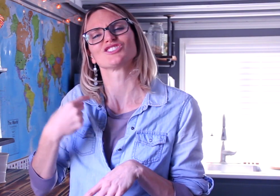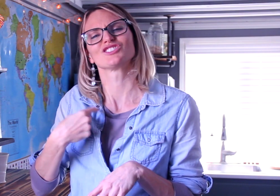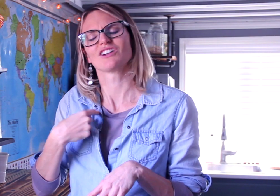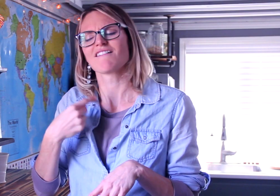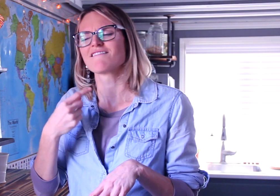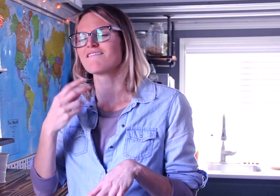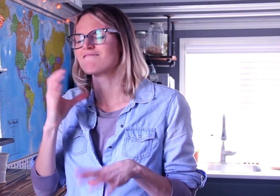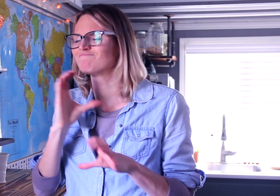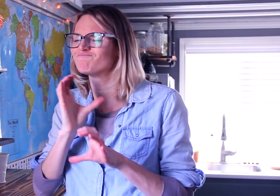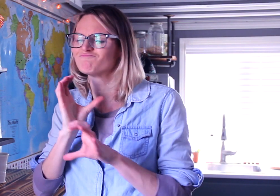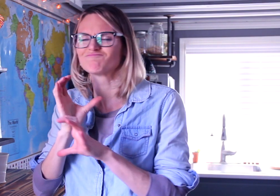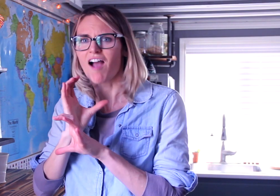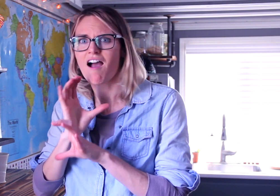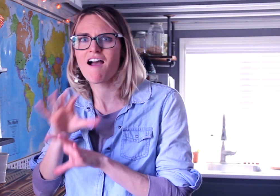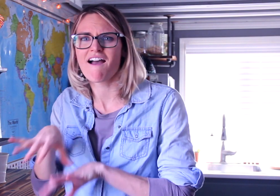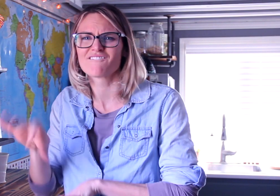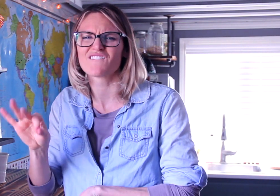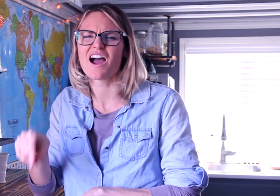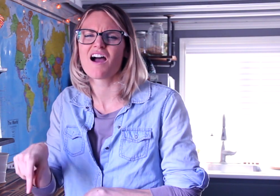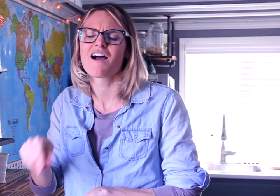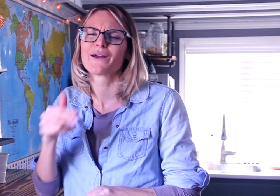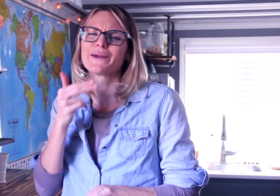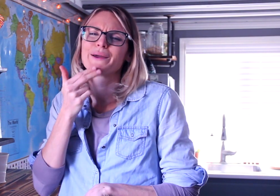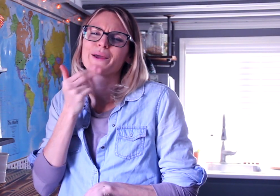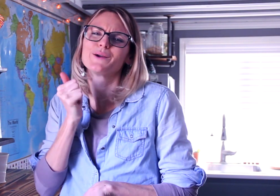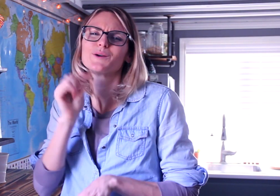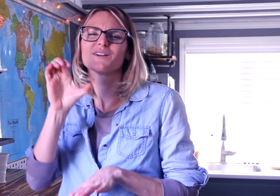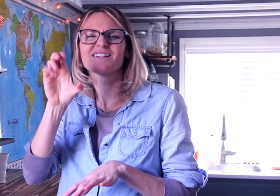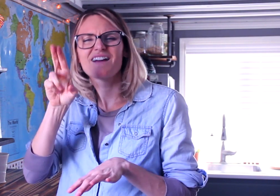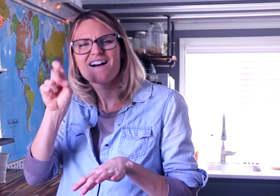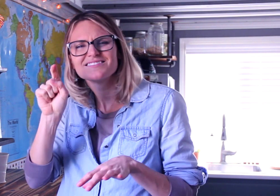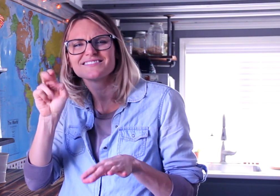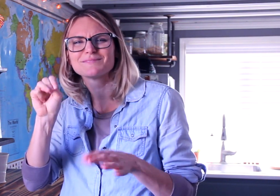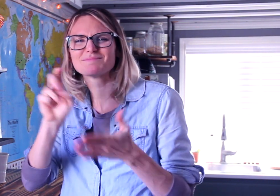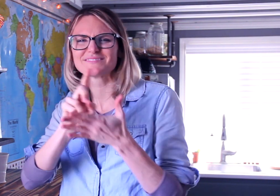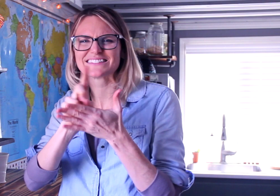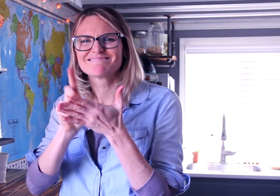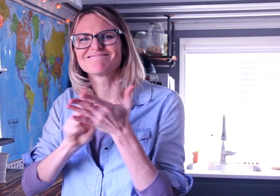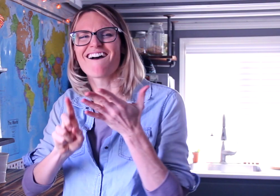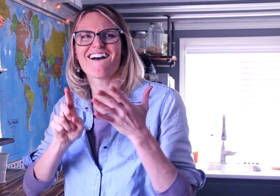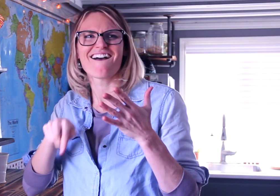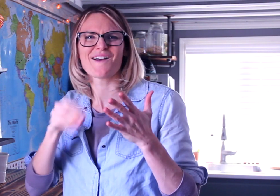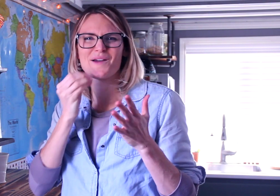So last year I started searching and I found this cute, custom-designed home.